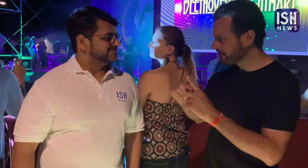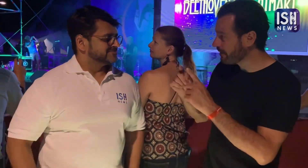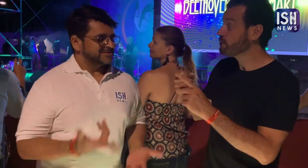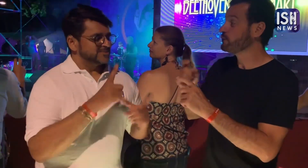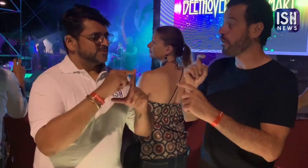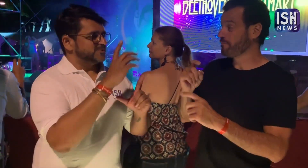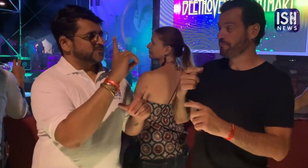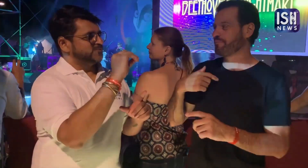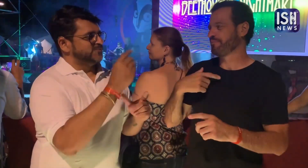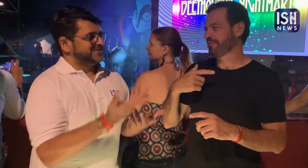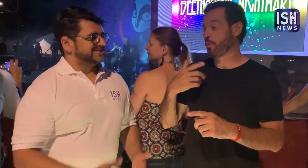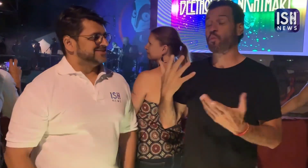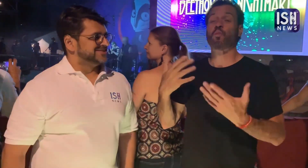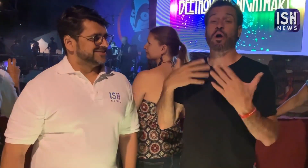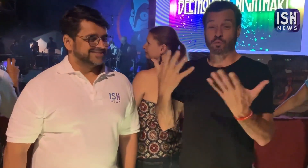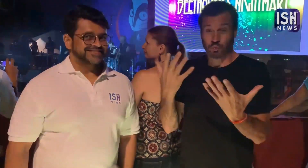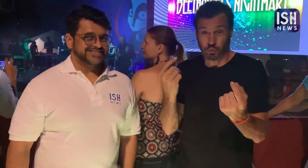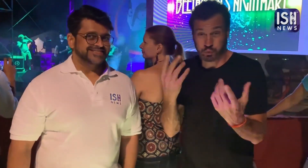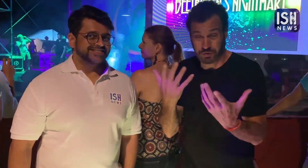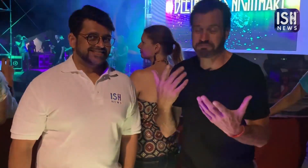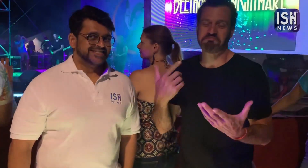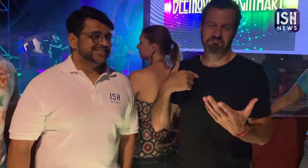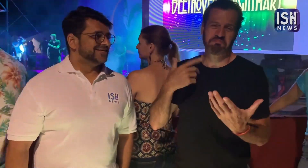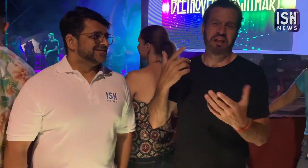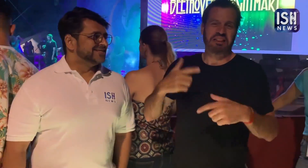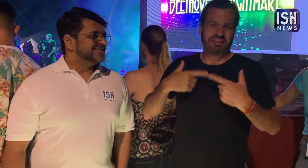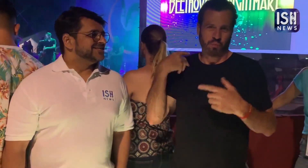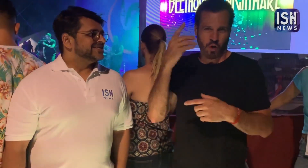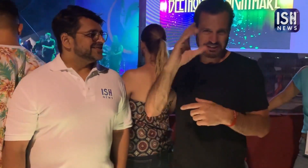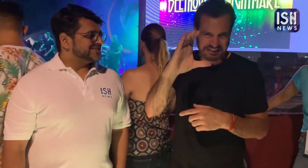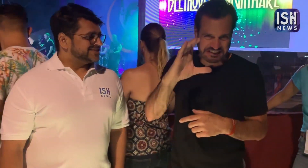Oh do you mean from? I mean what do you do? Oh what do I do? I live in Washington D.C.